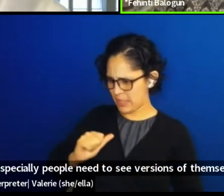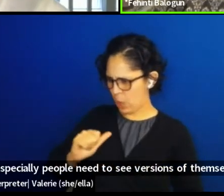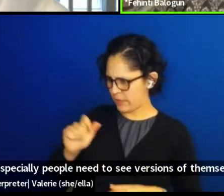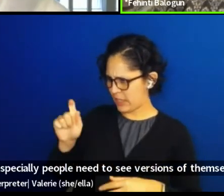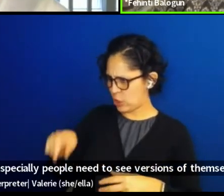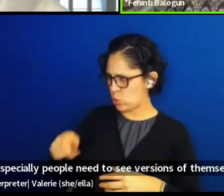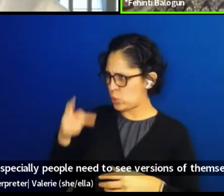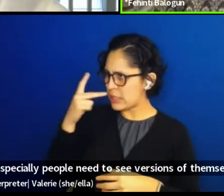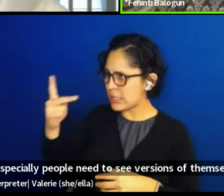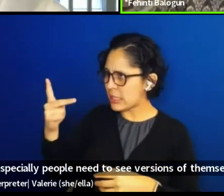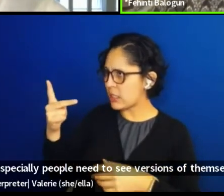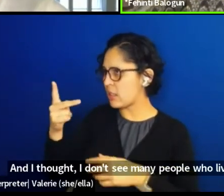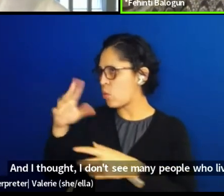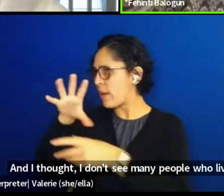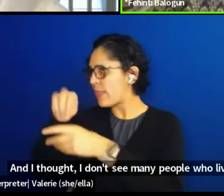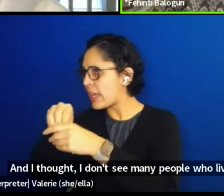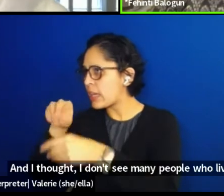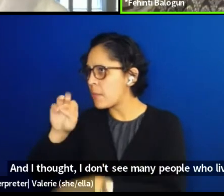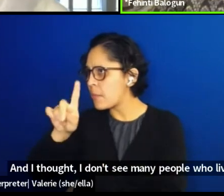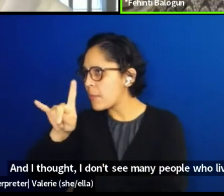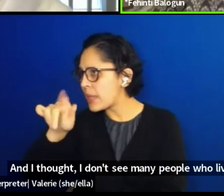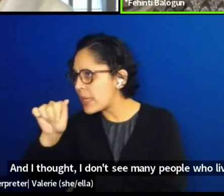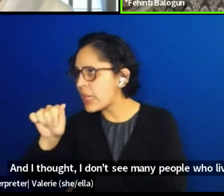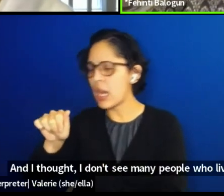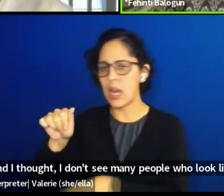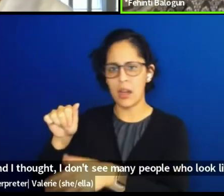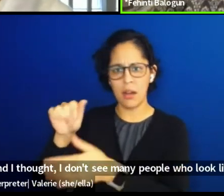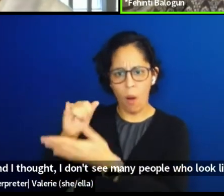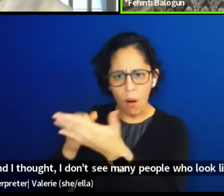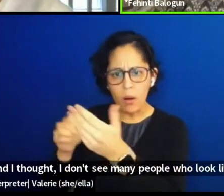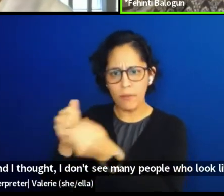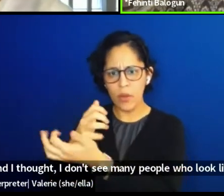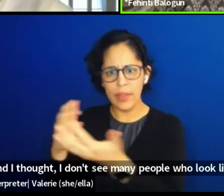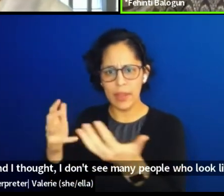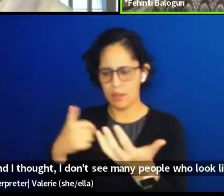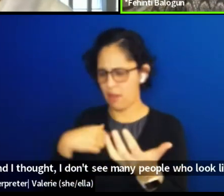take like me, come from where I come from, talking about this or delivering these messages.